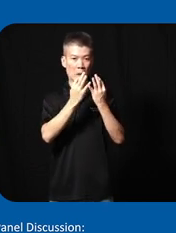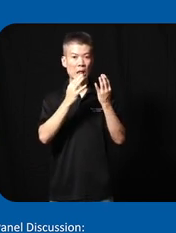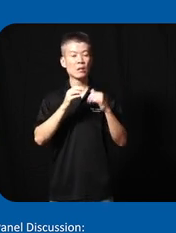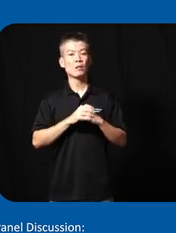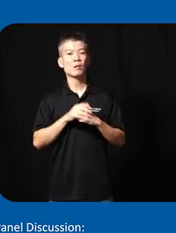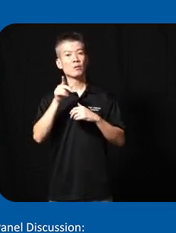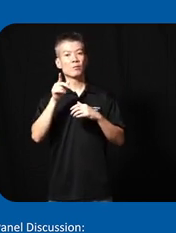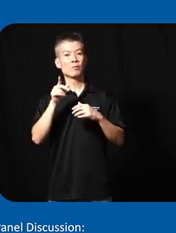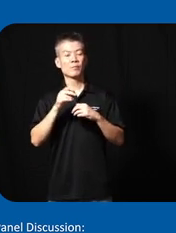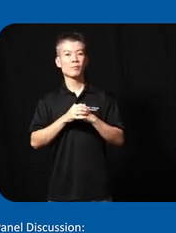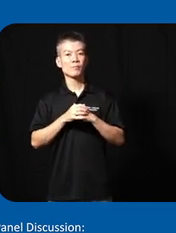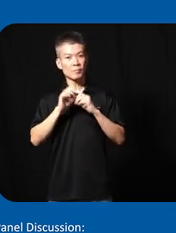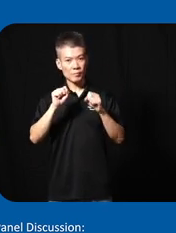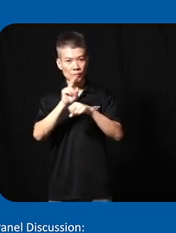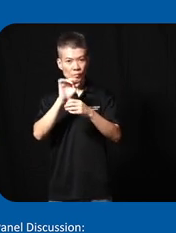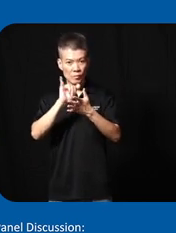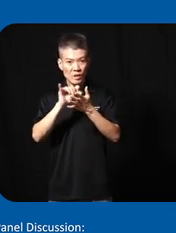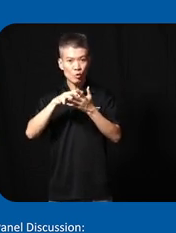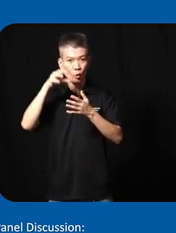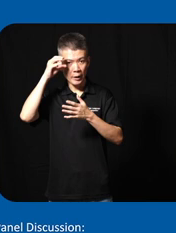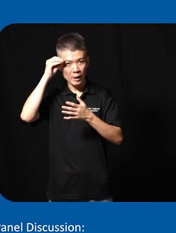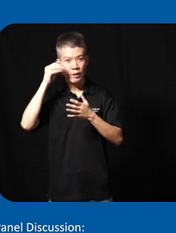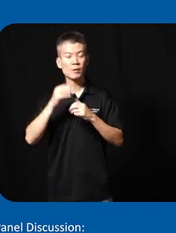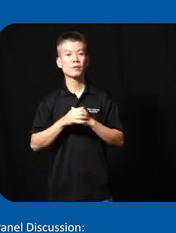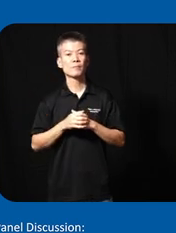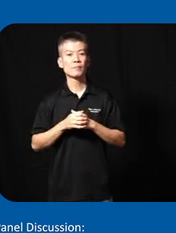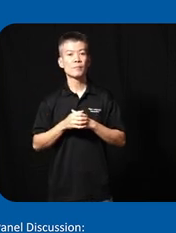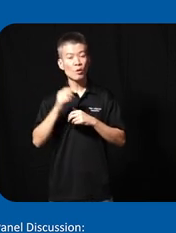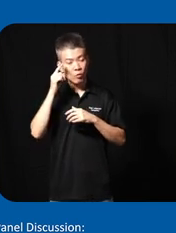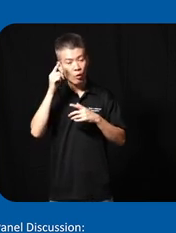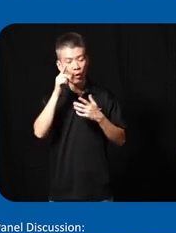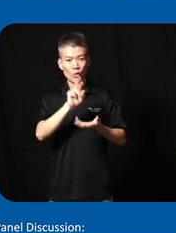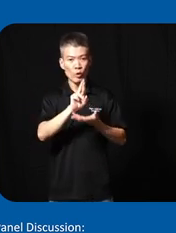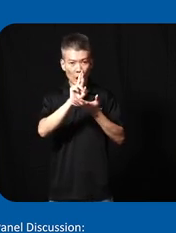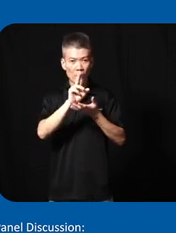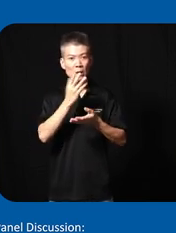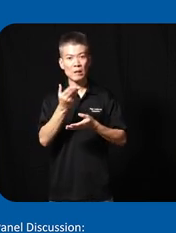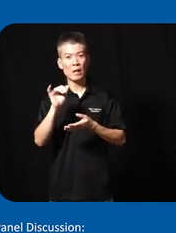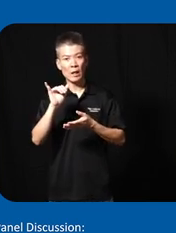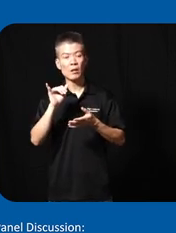they can uh what you call use it to learn and for rehabilitations and stuff like that now of course